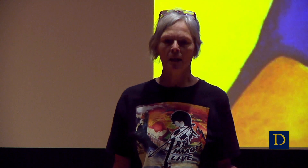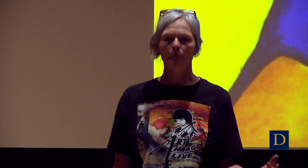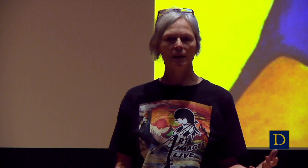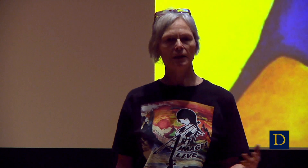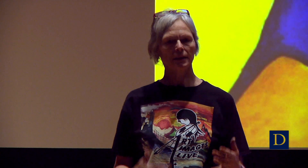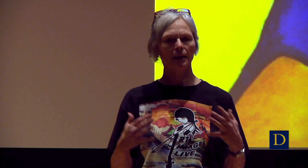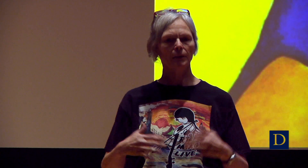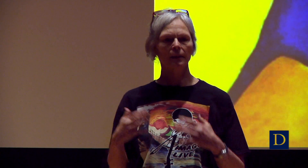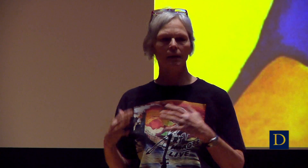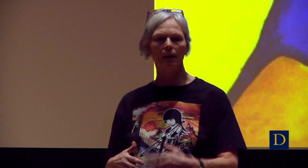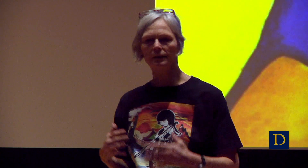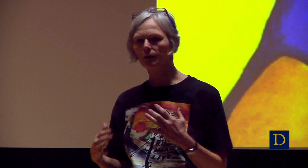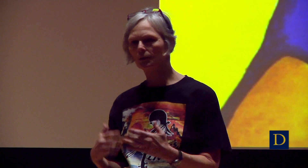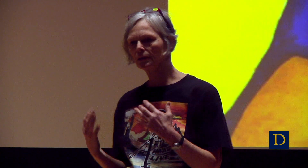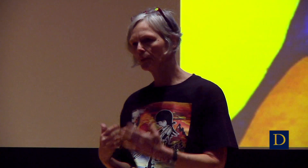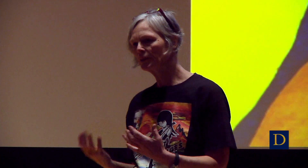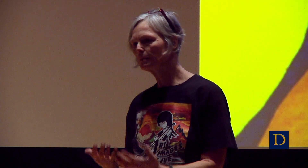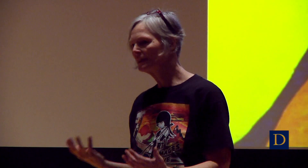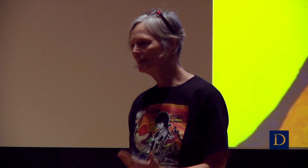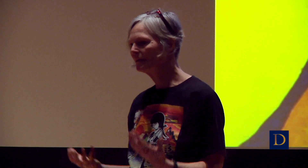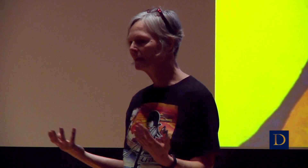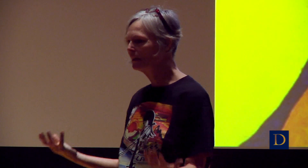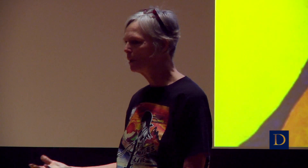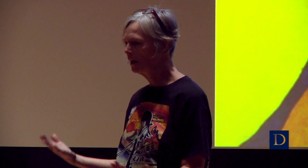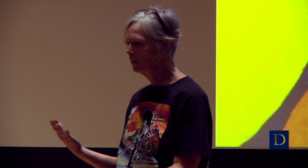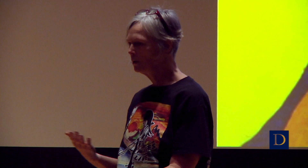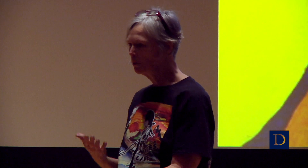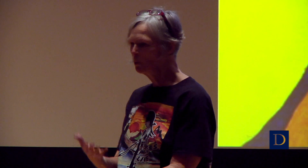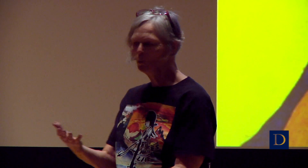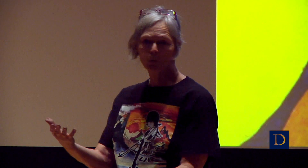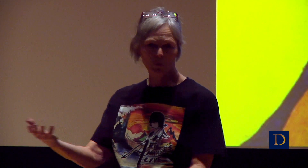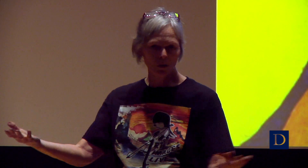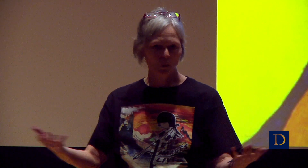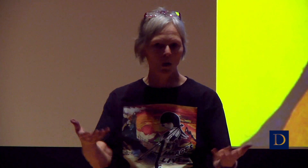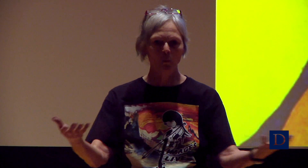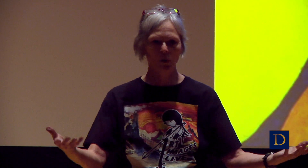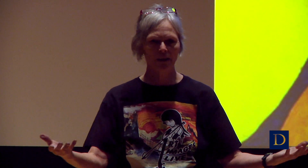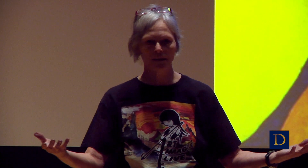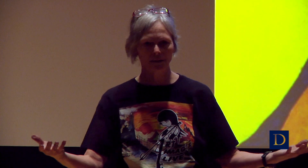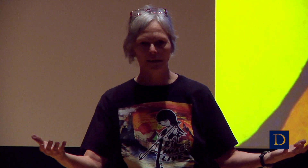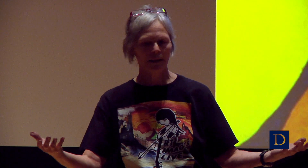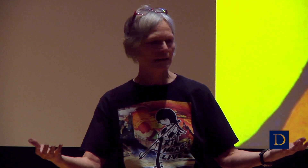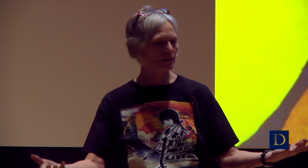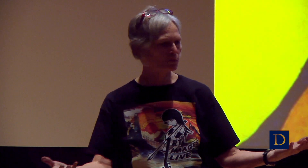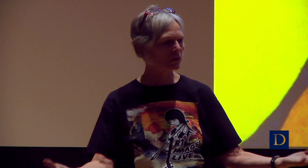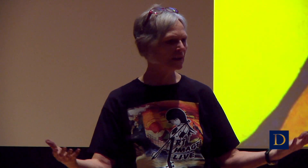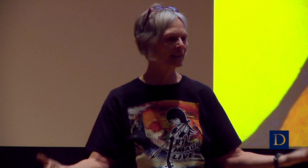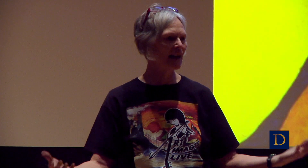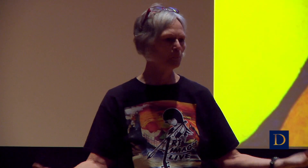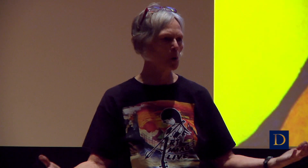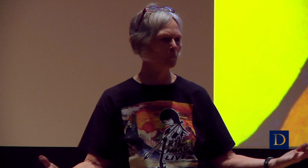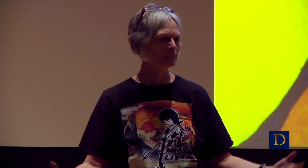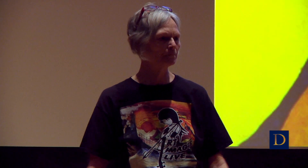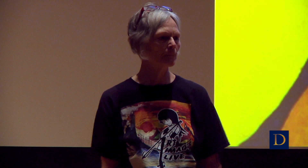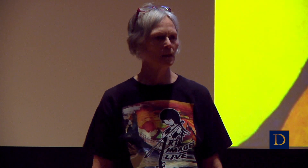Because everything I do is very specific about who, what, when, and it’s really that moment.